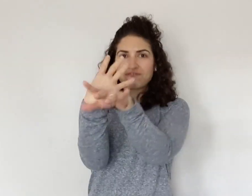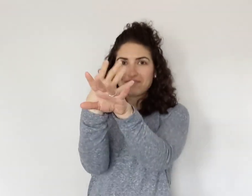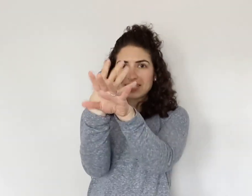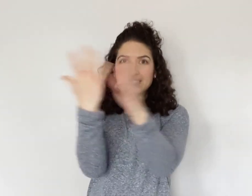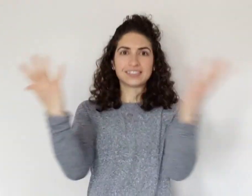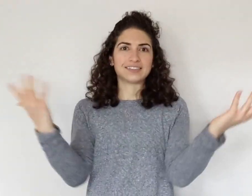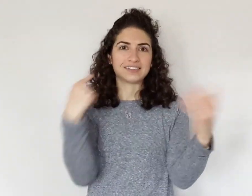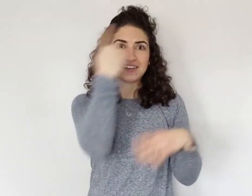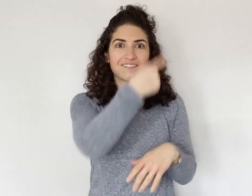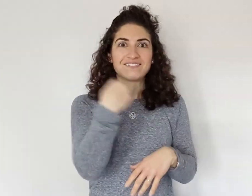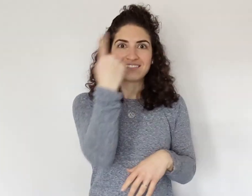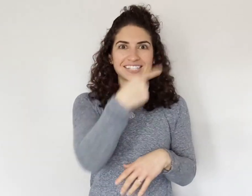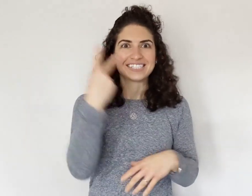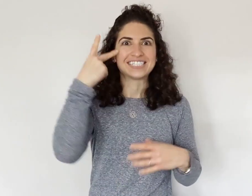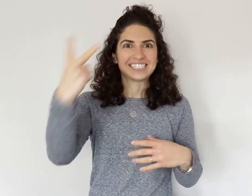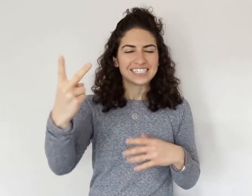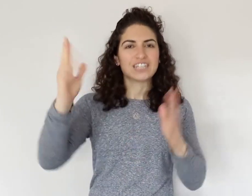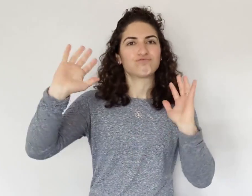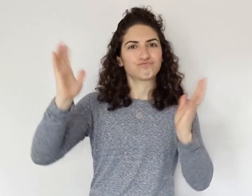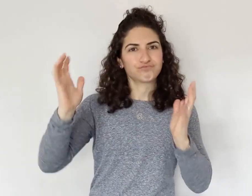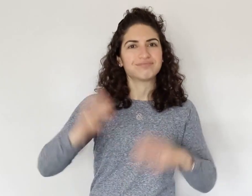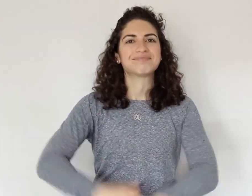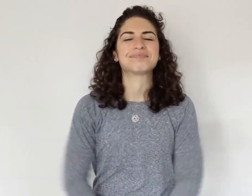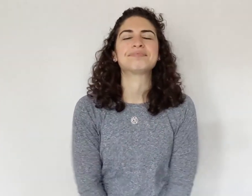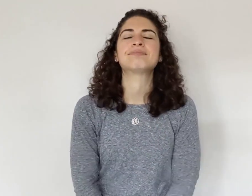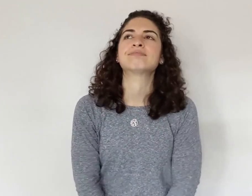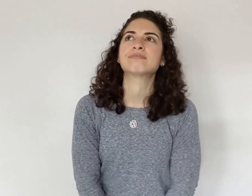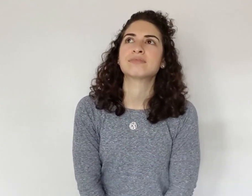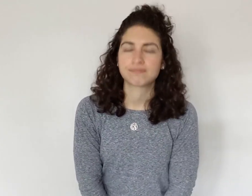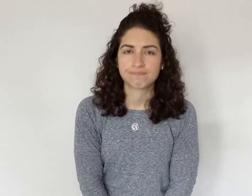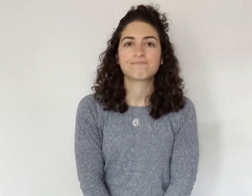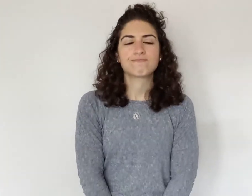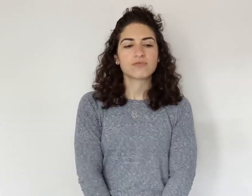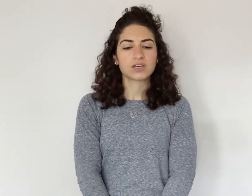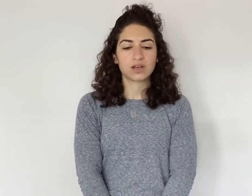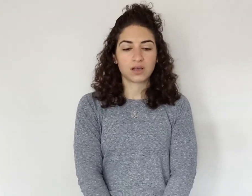So you can actually face, and see! while you chat.